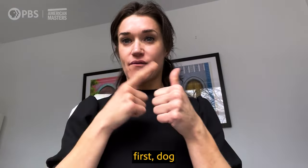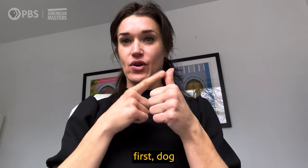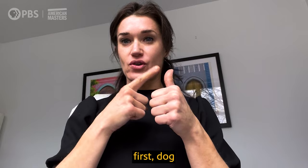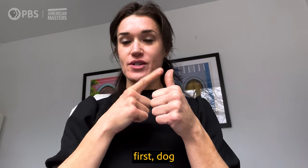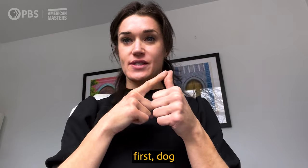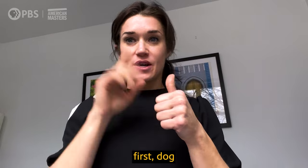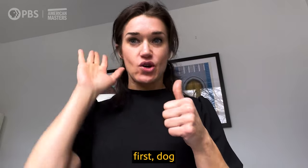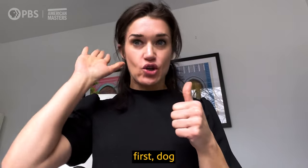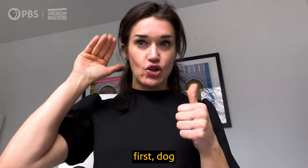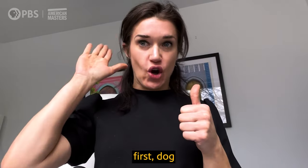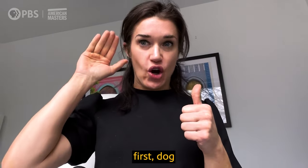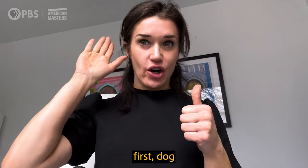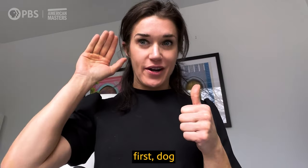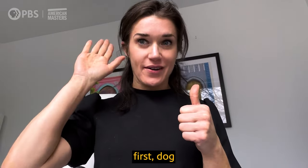first, dog